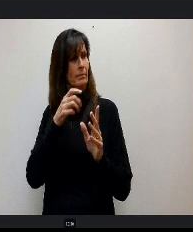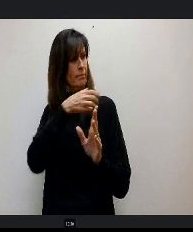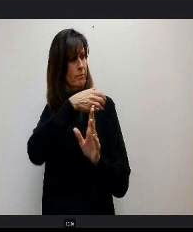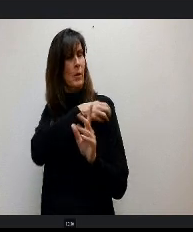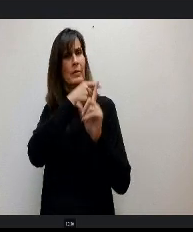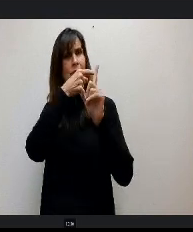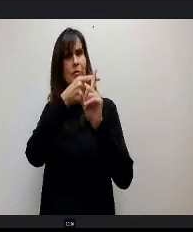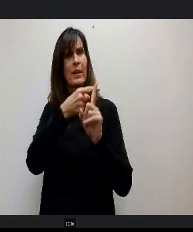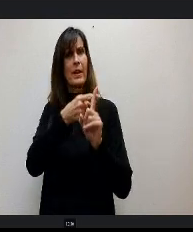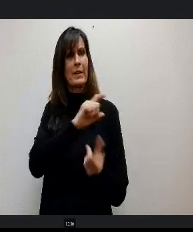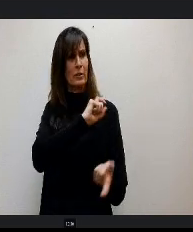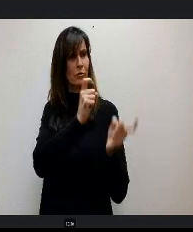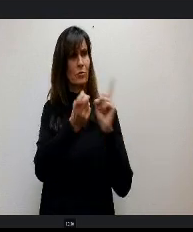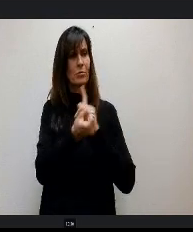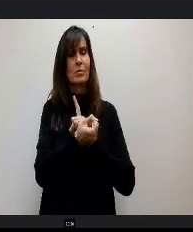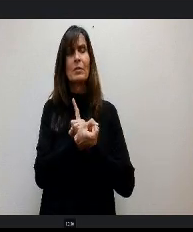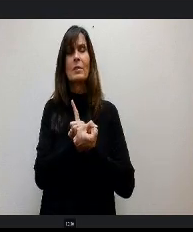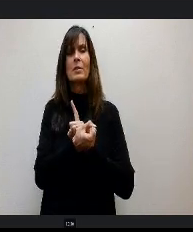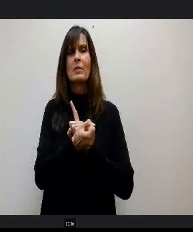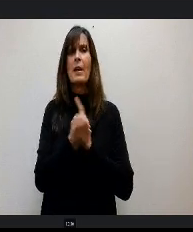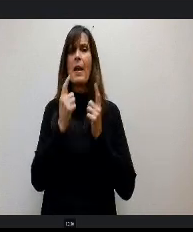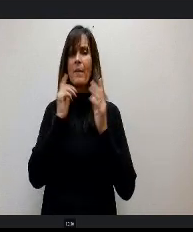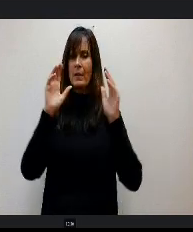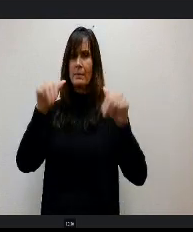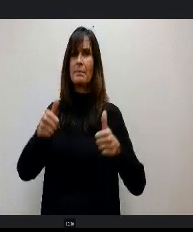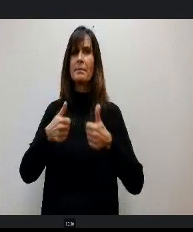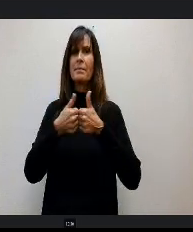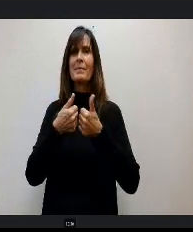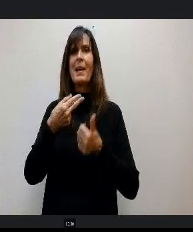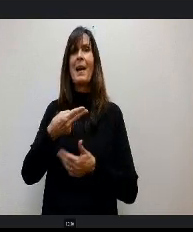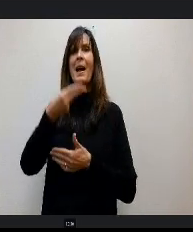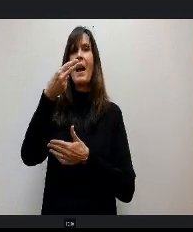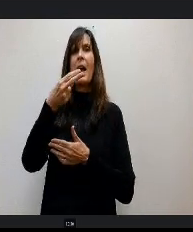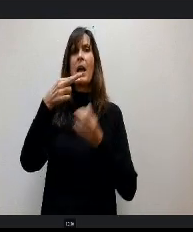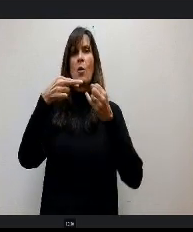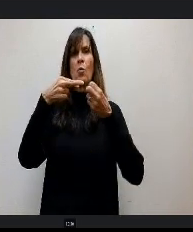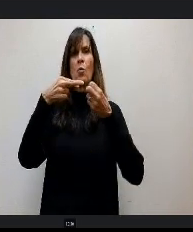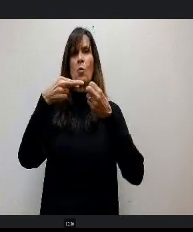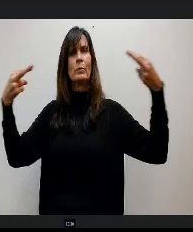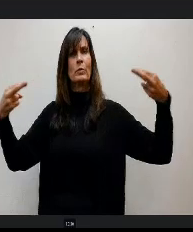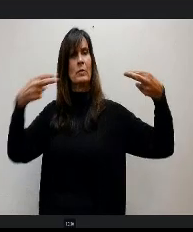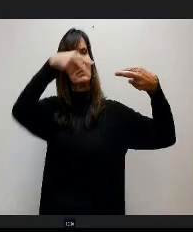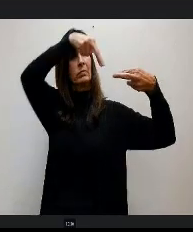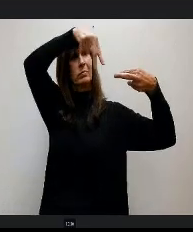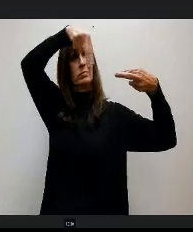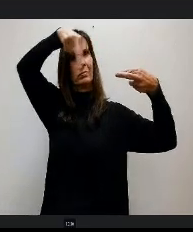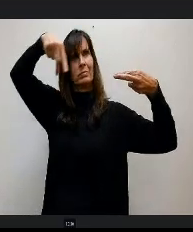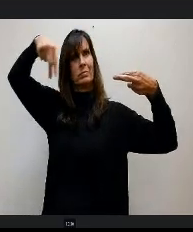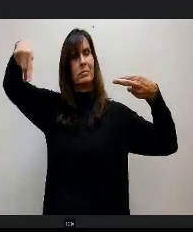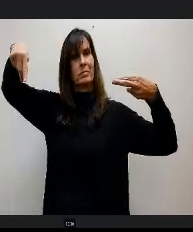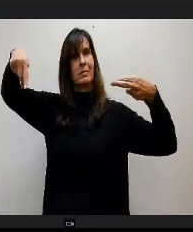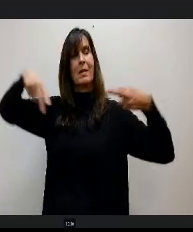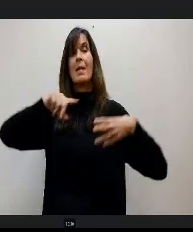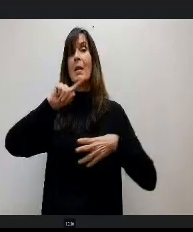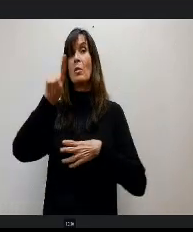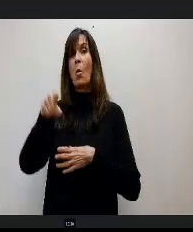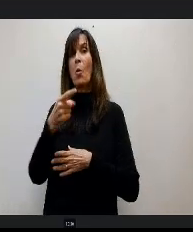Participate in a challenging high ropes course as a culminating activity. It is the only ASD 20